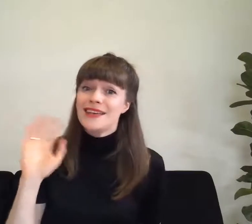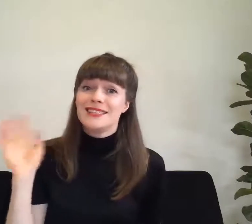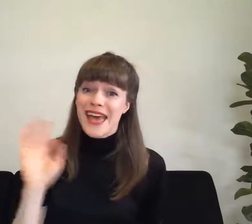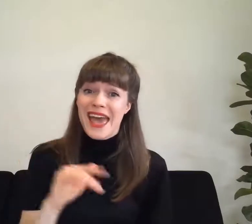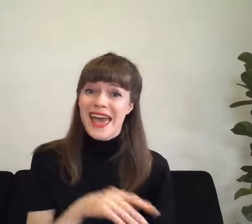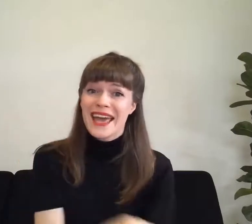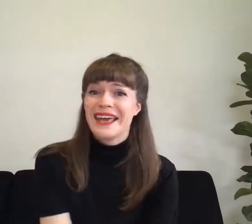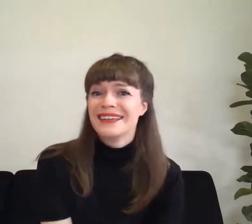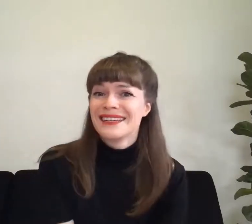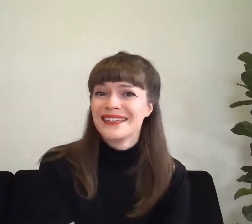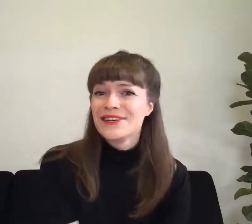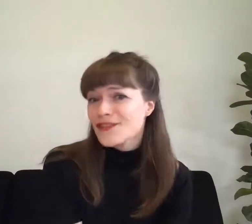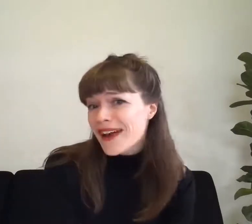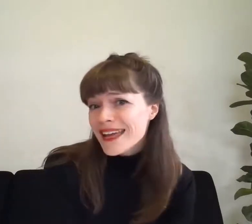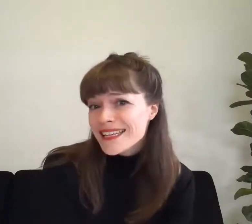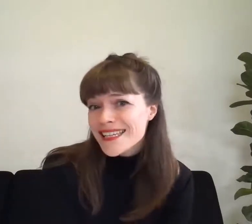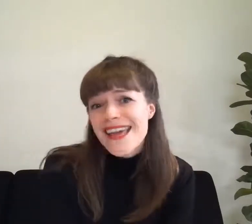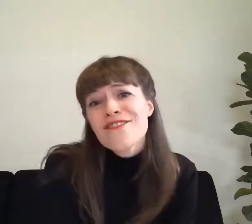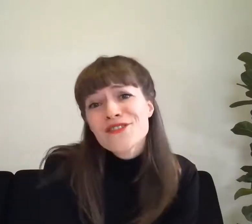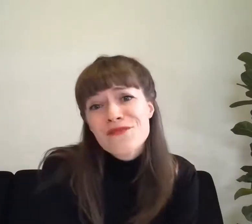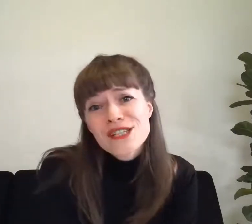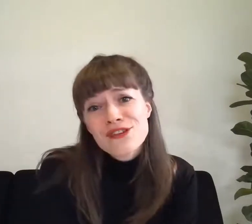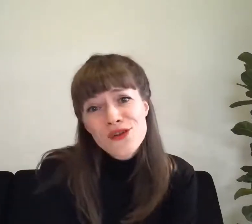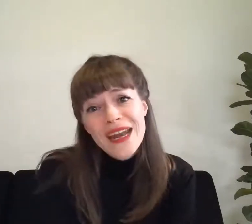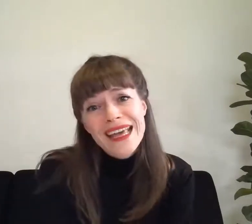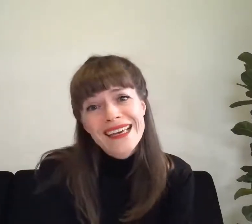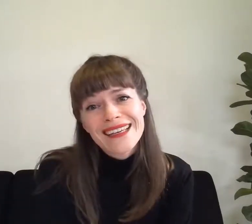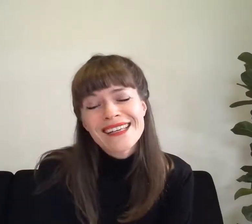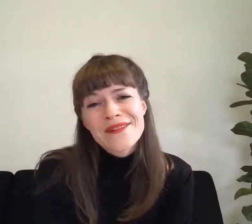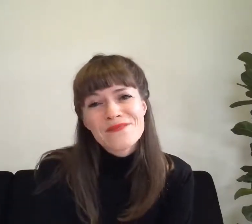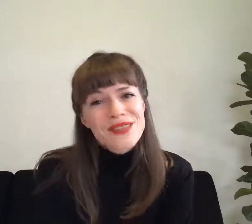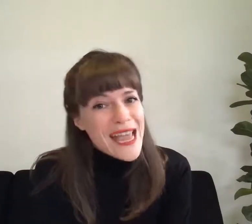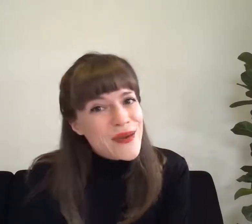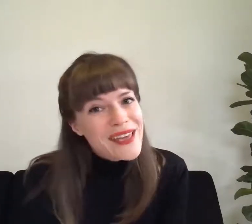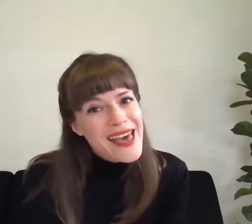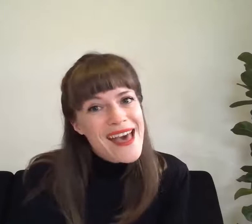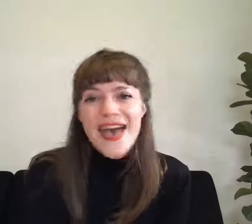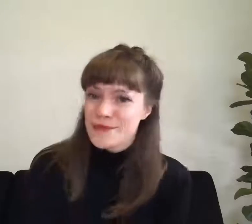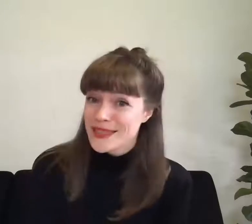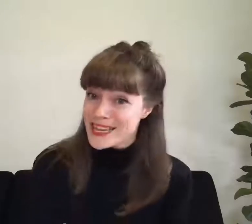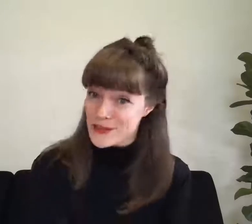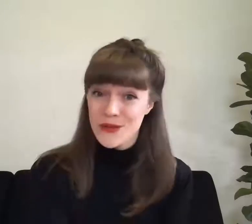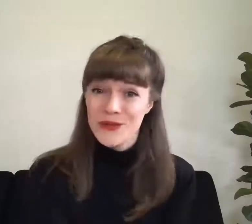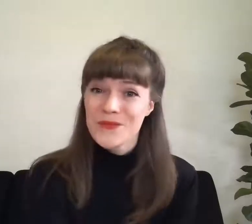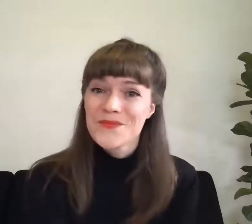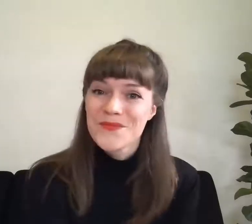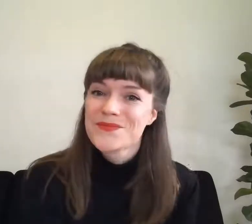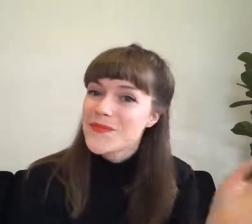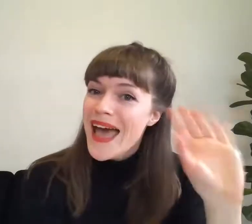day Great thank you so much for joining Take good care, and we'll see you soon. Bye